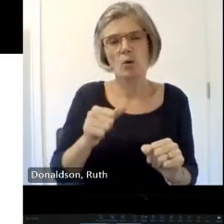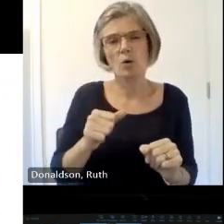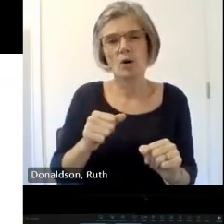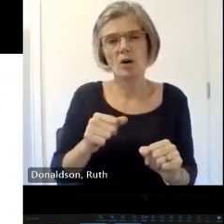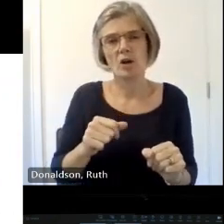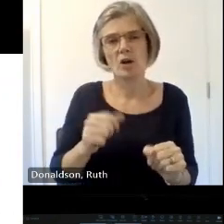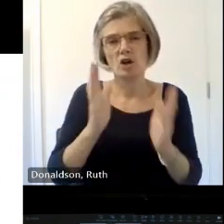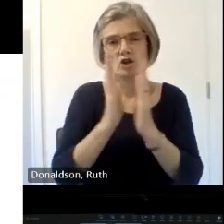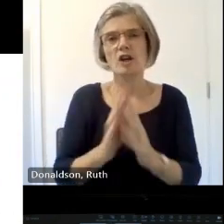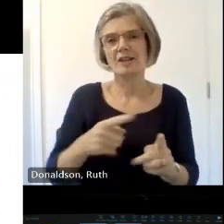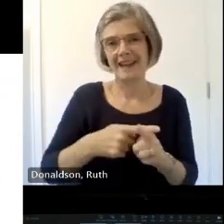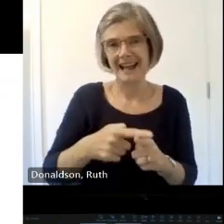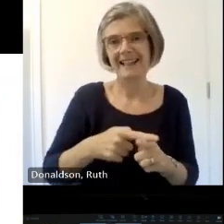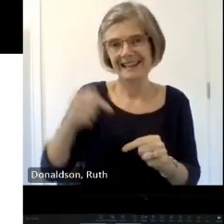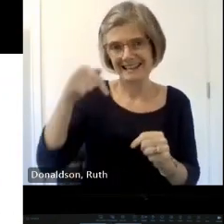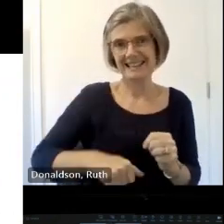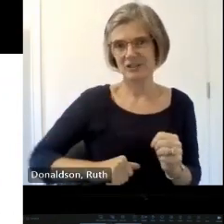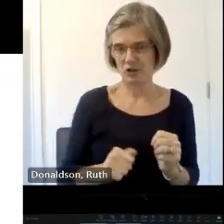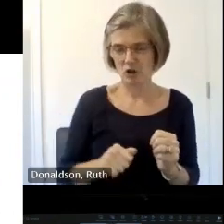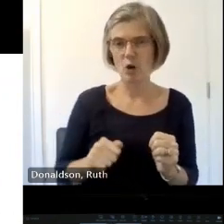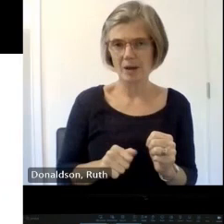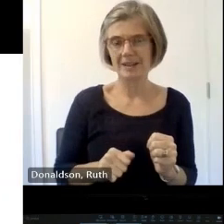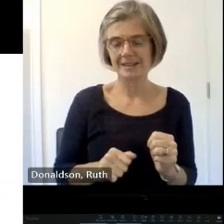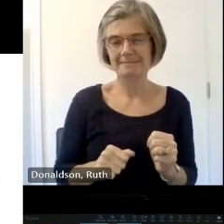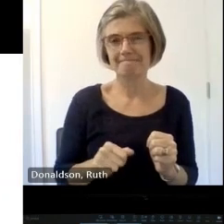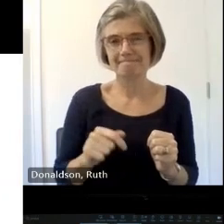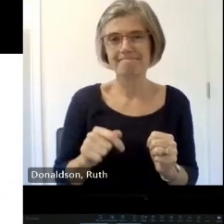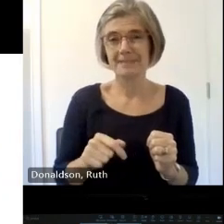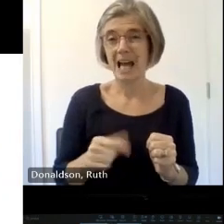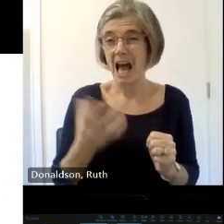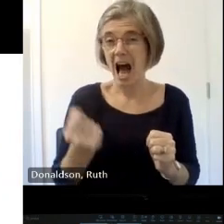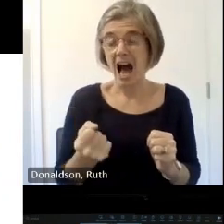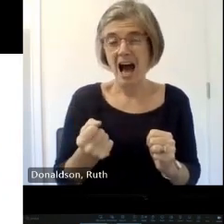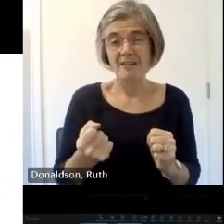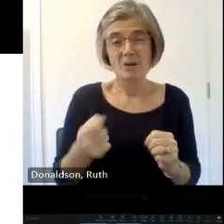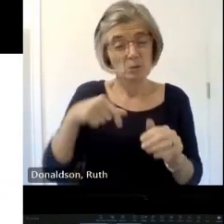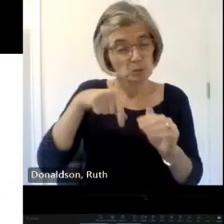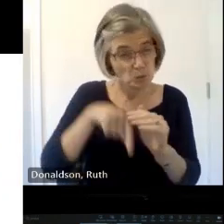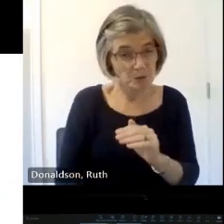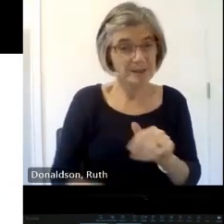I mean they go through every window every piece of furniture every piece of stuff that's been kept in